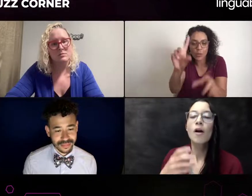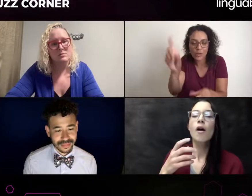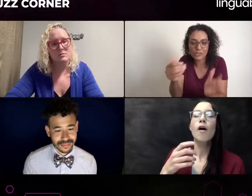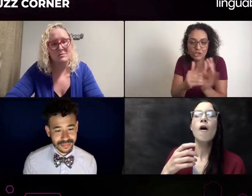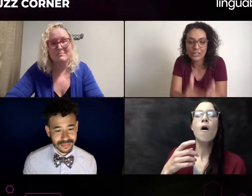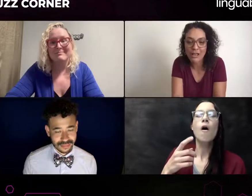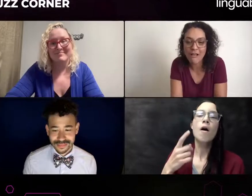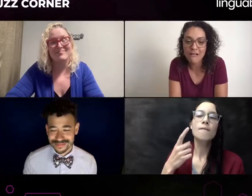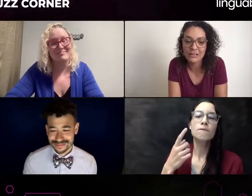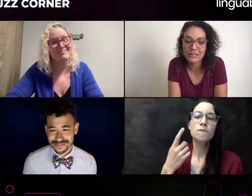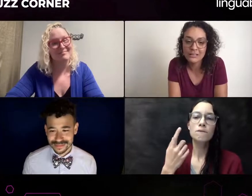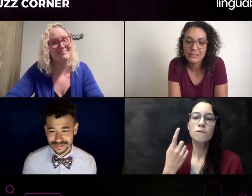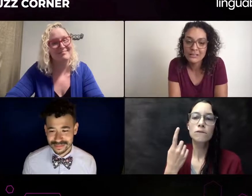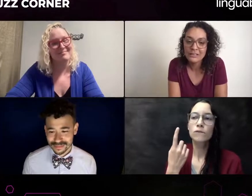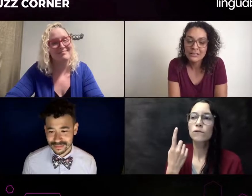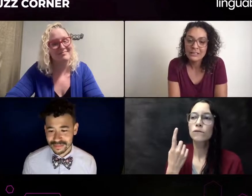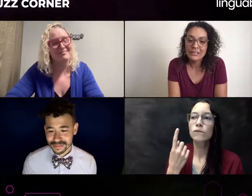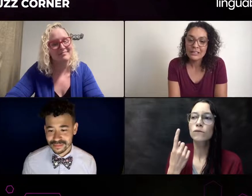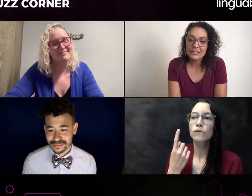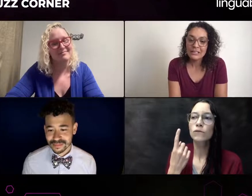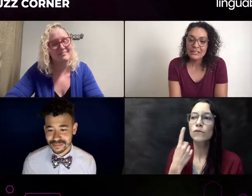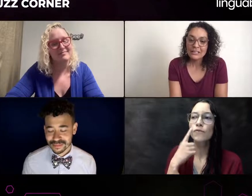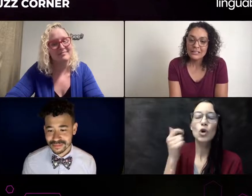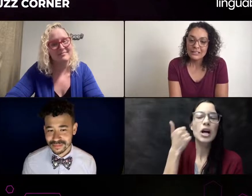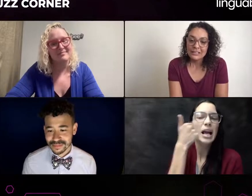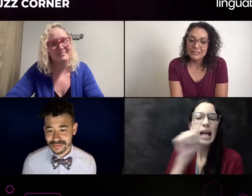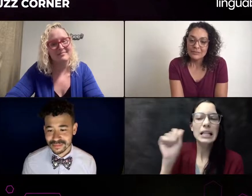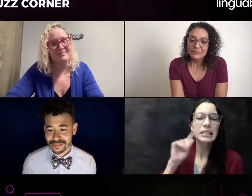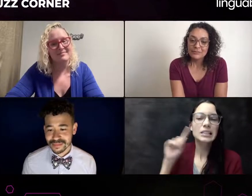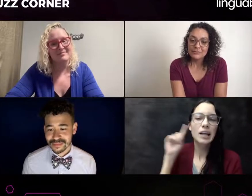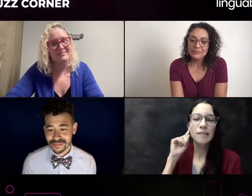above all. It is really important for me to have a strong sense of ethics.